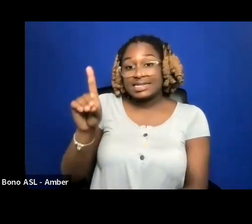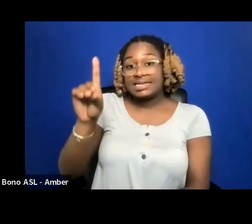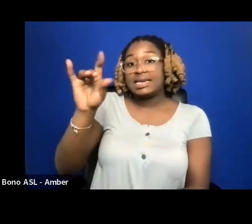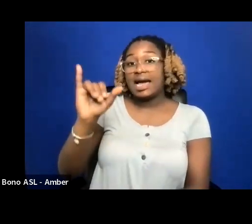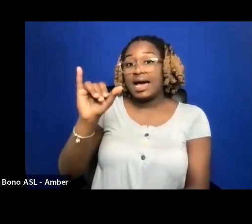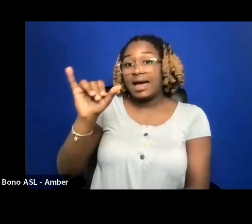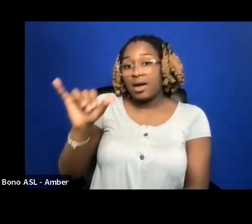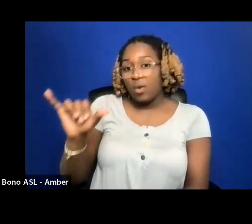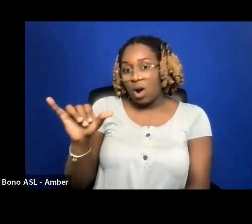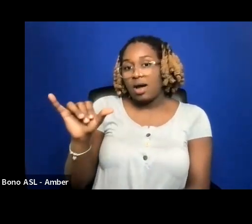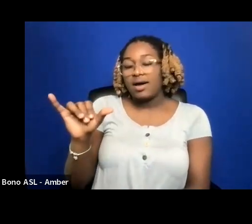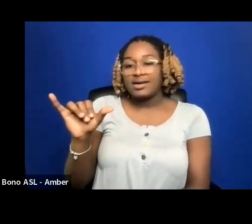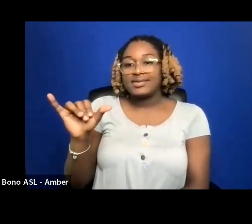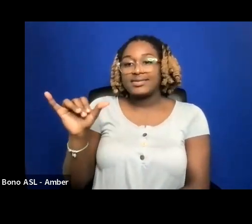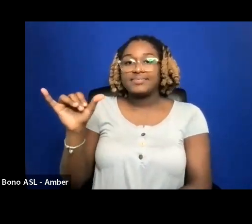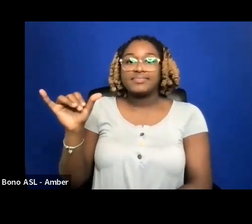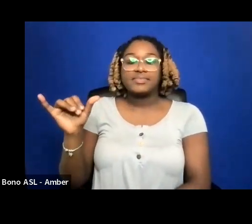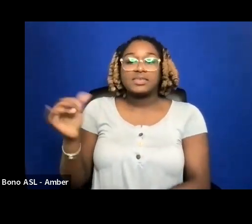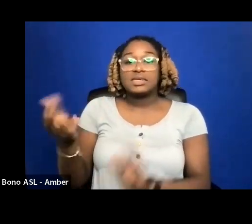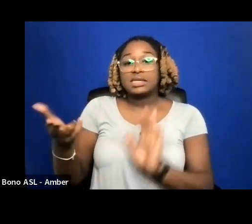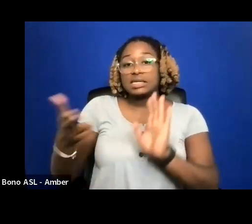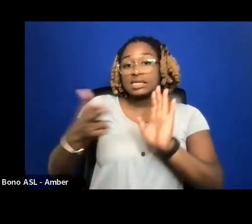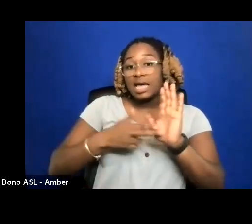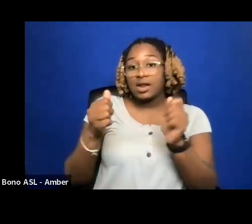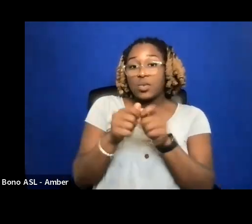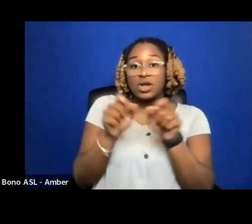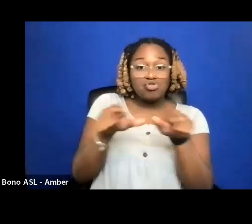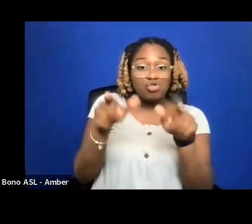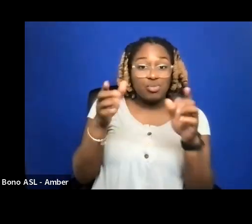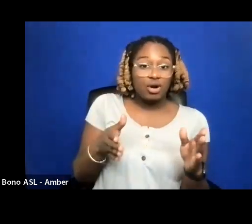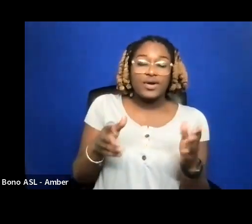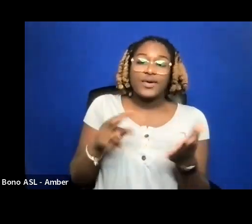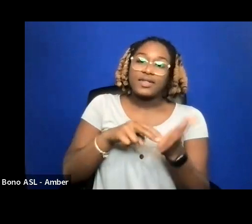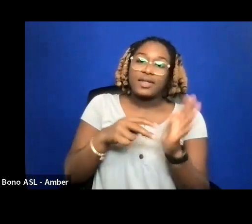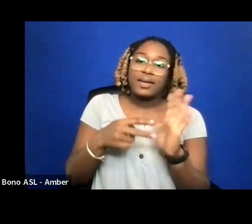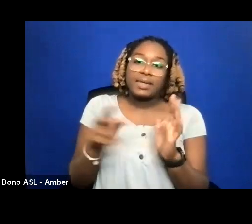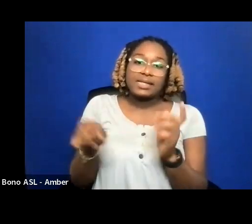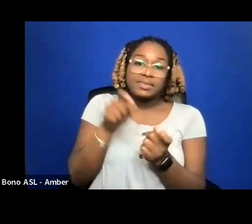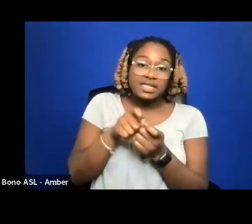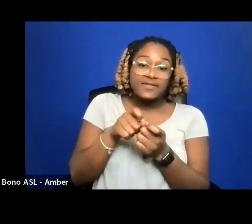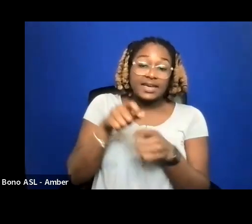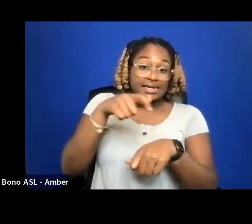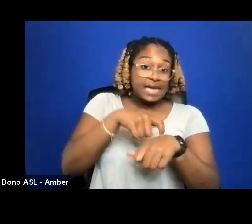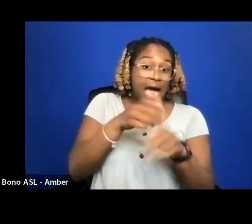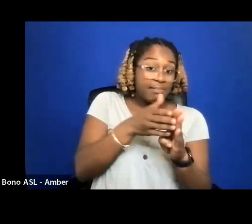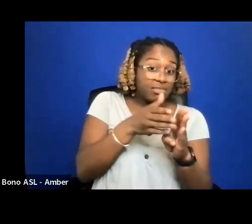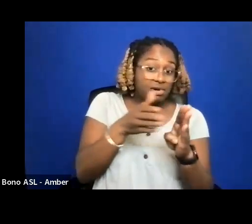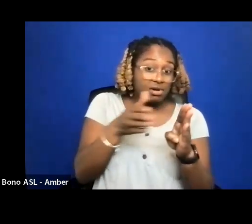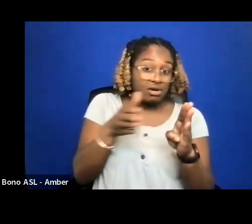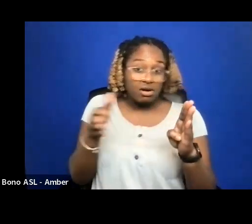DISTRIBUTOR WHICH MEANS THAT FOR A SPECIFIC PERIOD OF TIME YOU ARE LICENSING CERTAIN RIGHTS ON AN